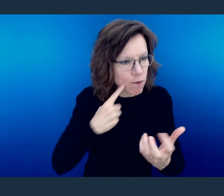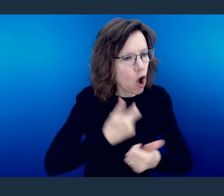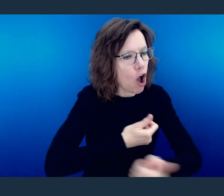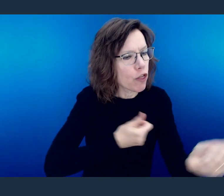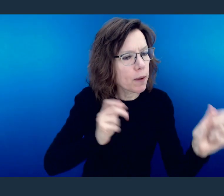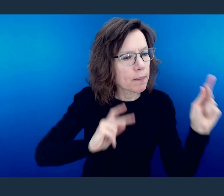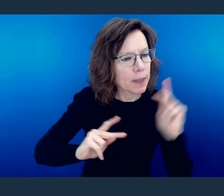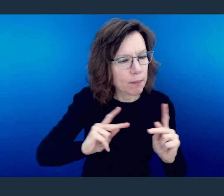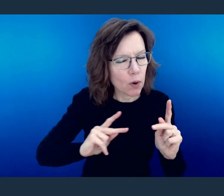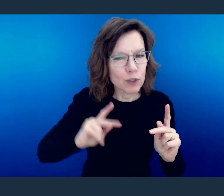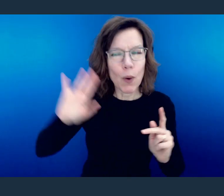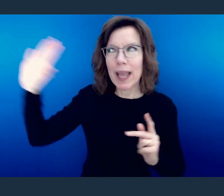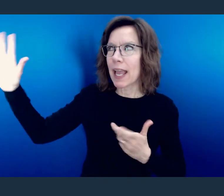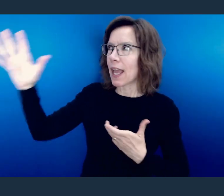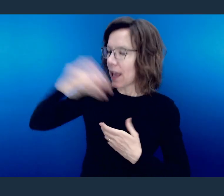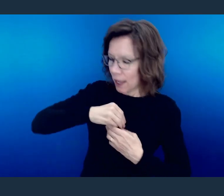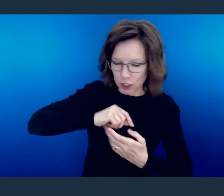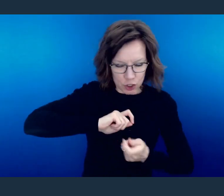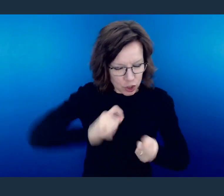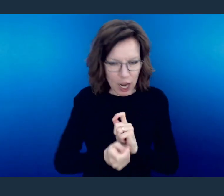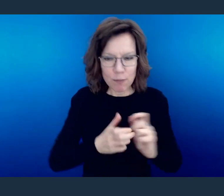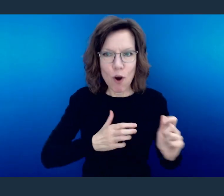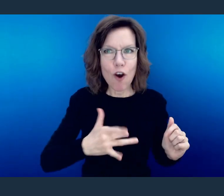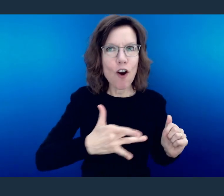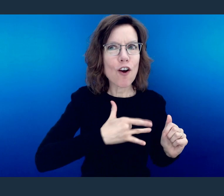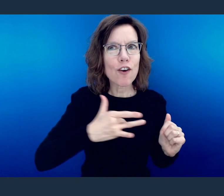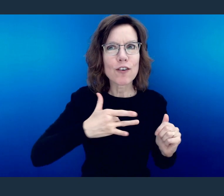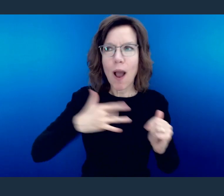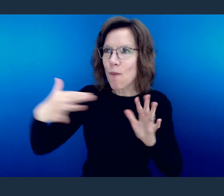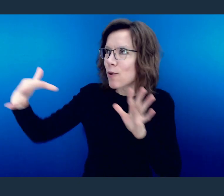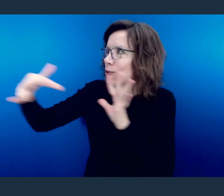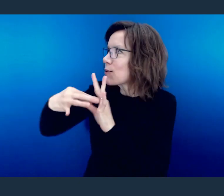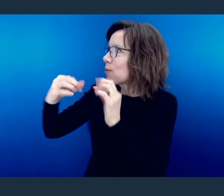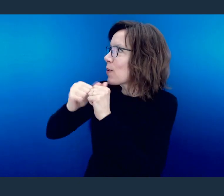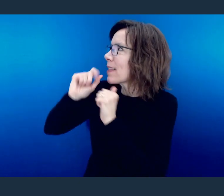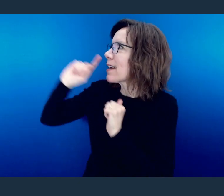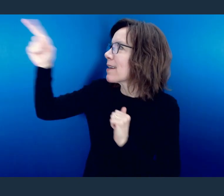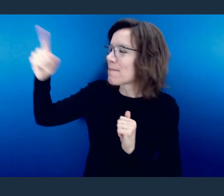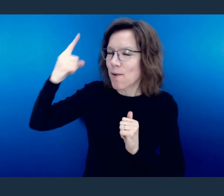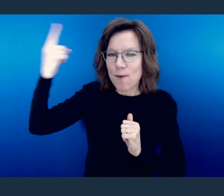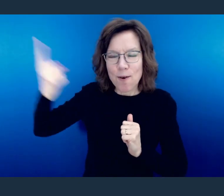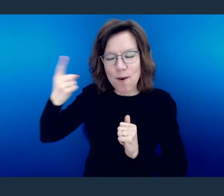And when that's the case, our hearts get changed. And when our hearts change, we want to stay connected with our Father, and therefore we